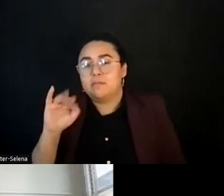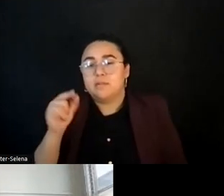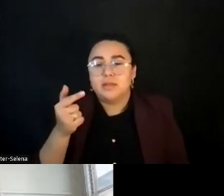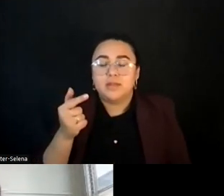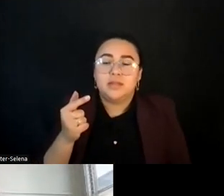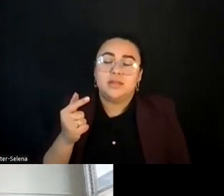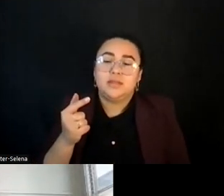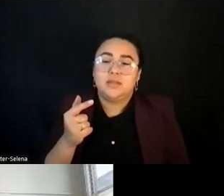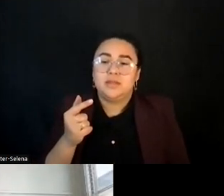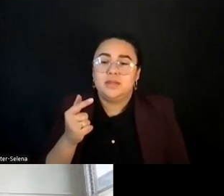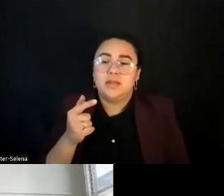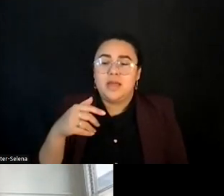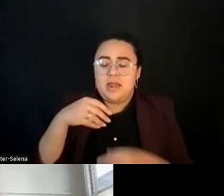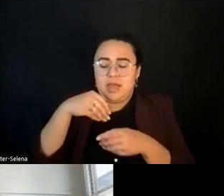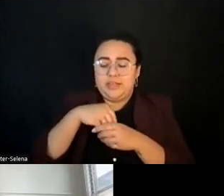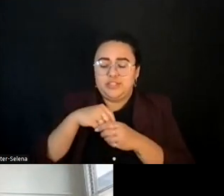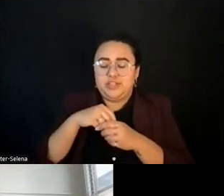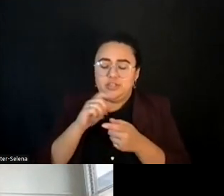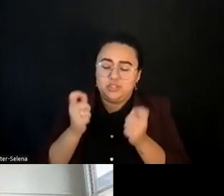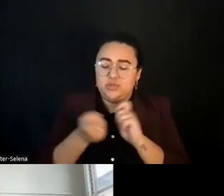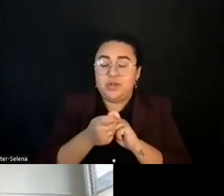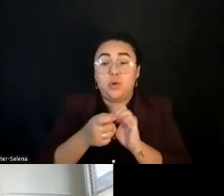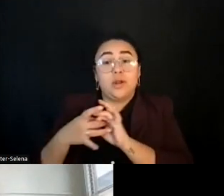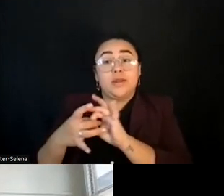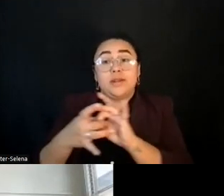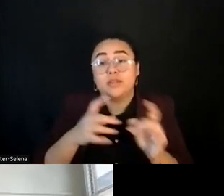I think internal transformation and connected transformation look like on the ground regarding